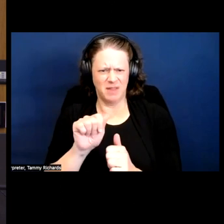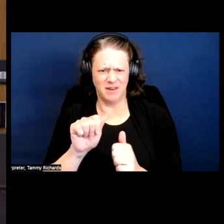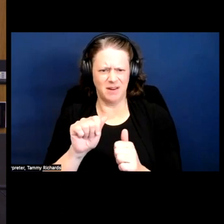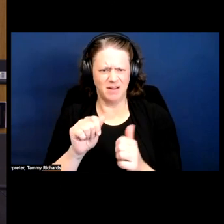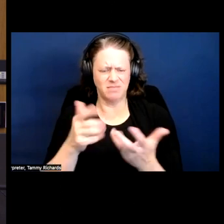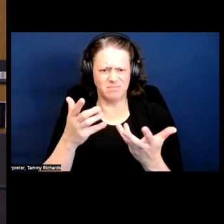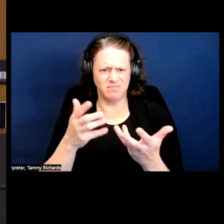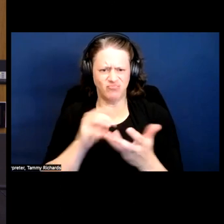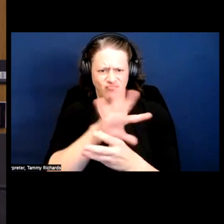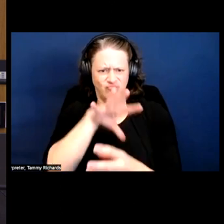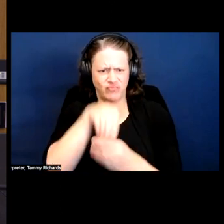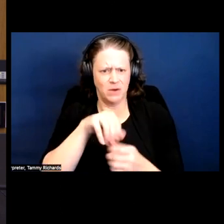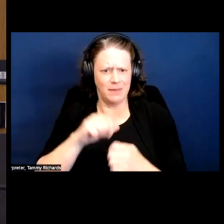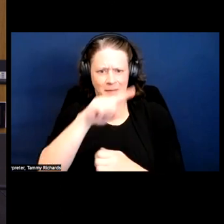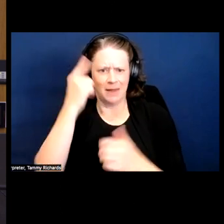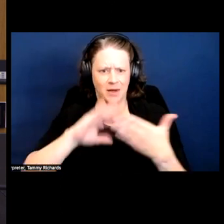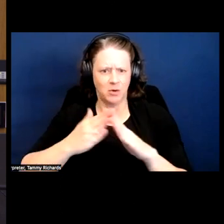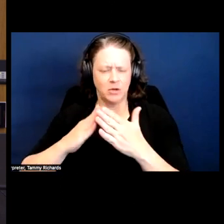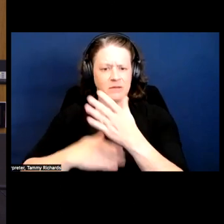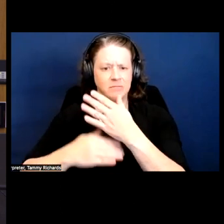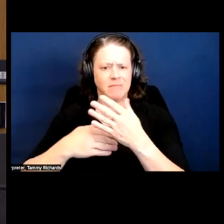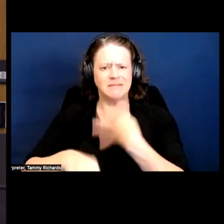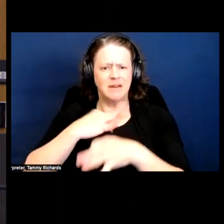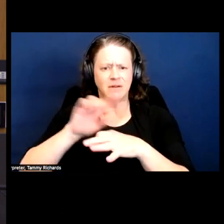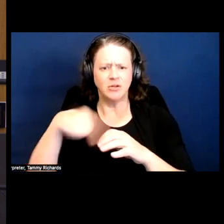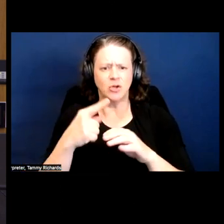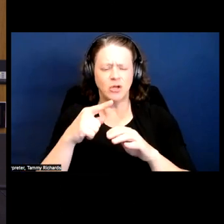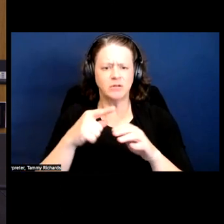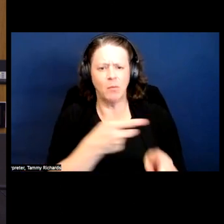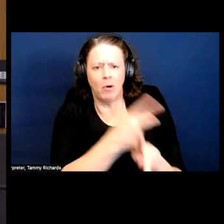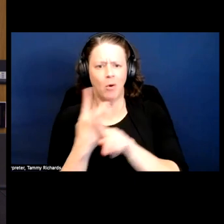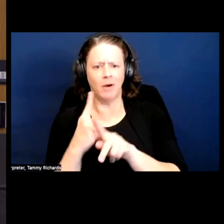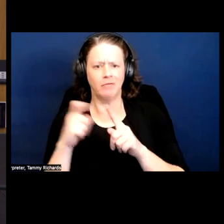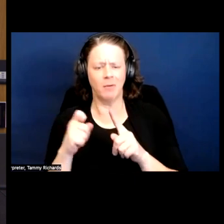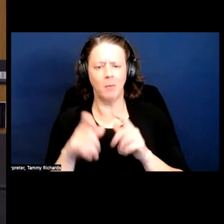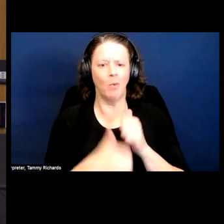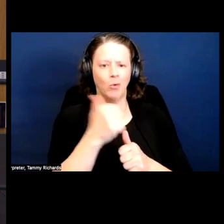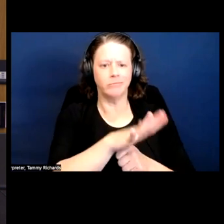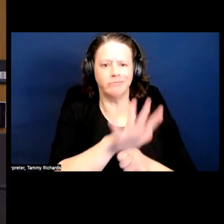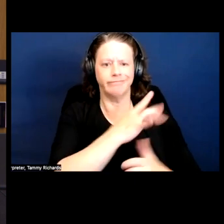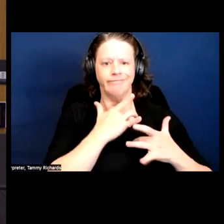within black communities rather than simply borrowing from a predominantly white disability studies.